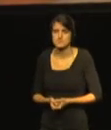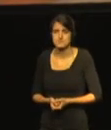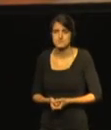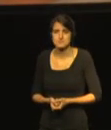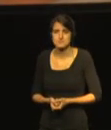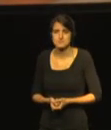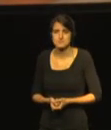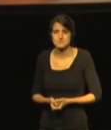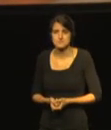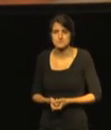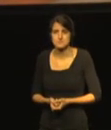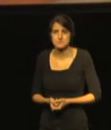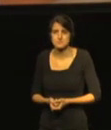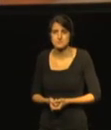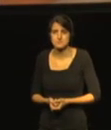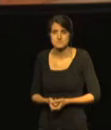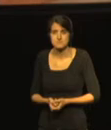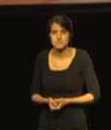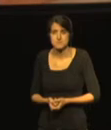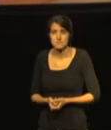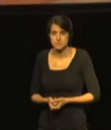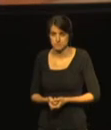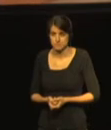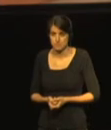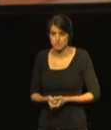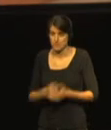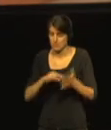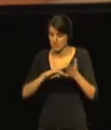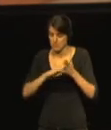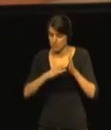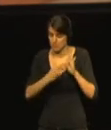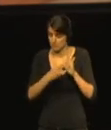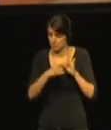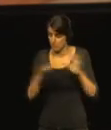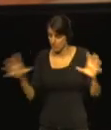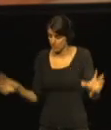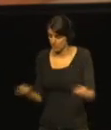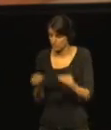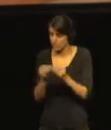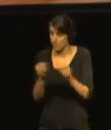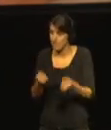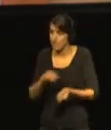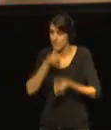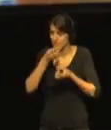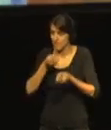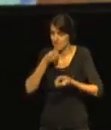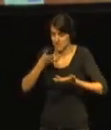The outcome of this project is the report that we are presenting today.